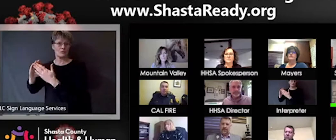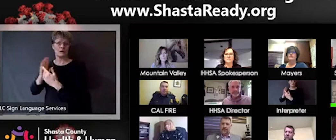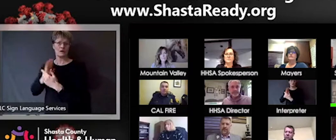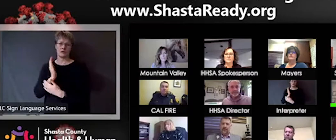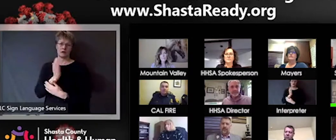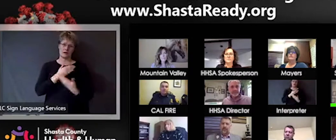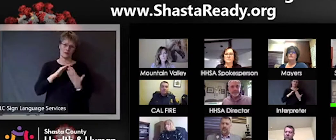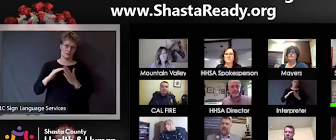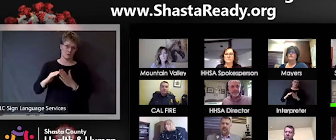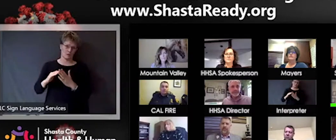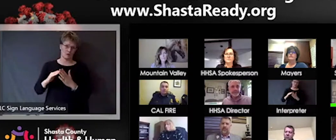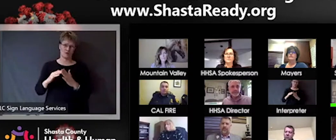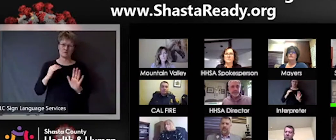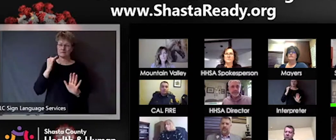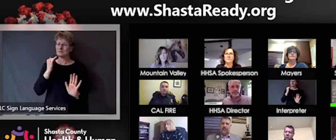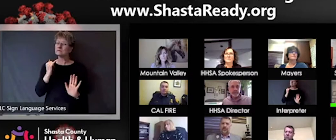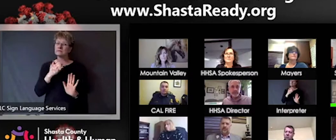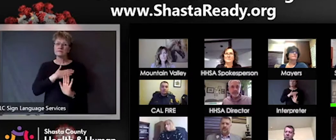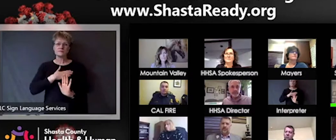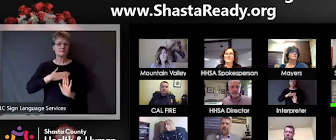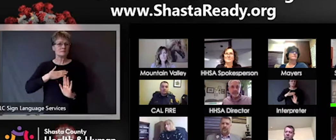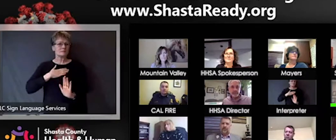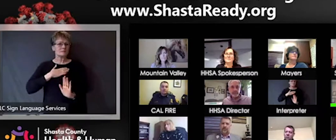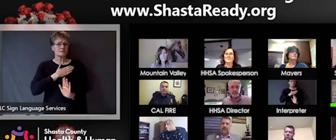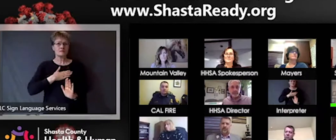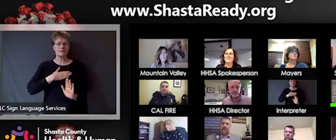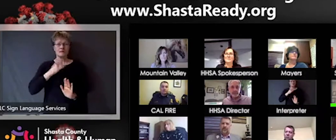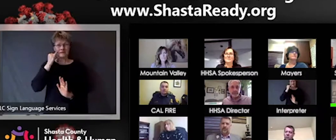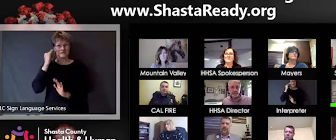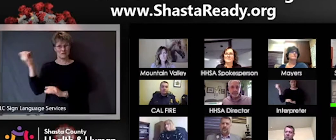ask that you take care on any return if that's something it was essential travel